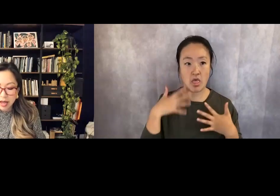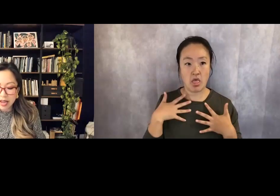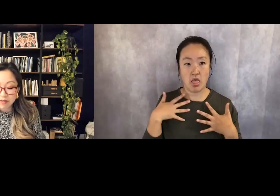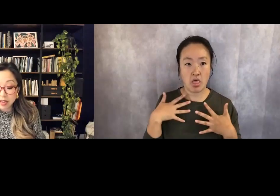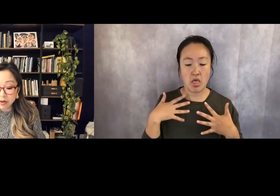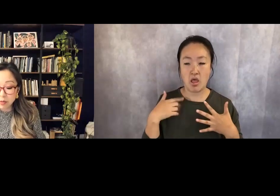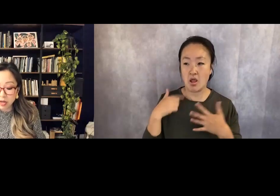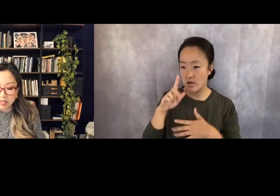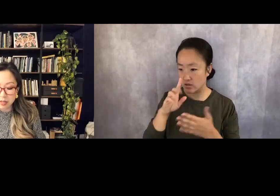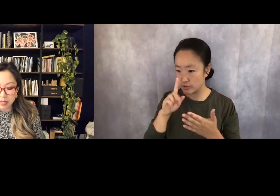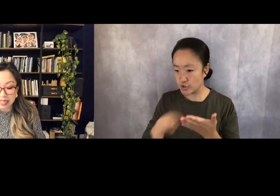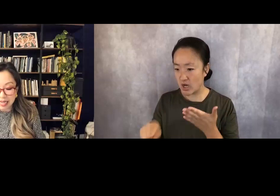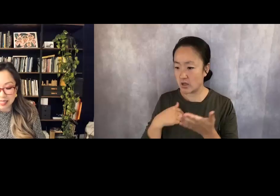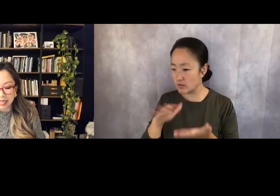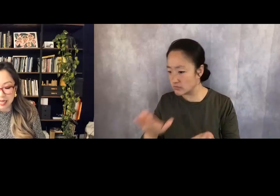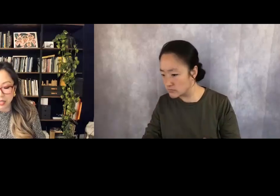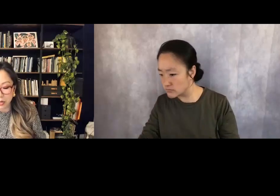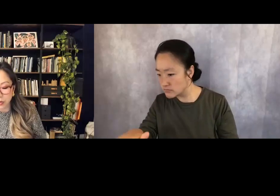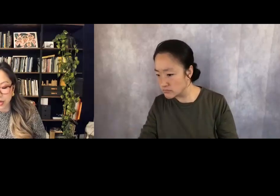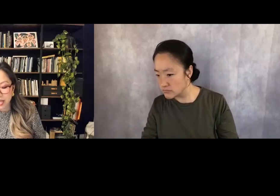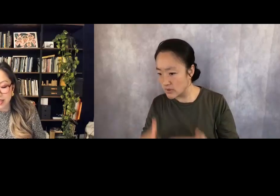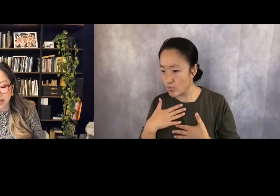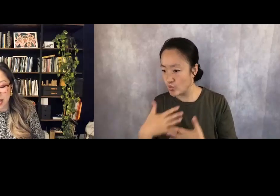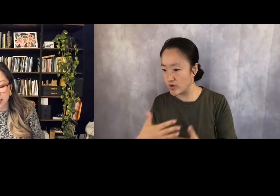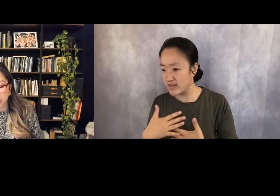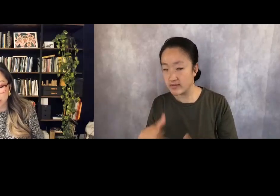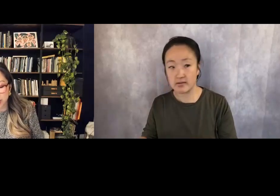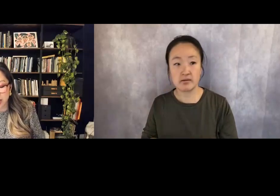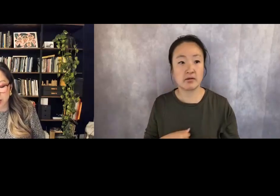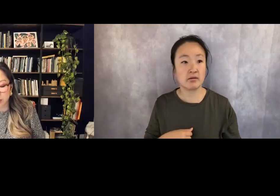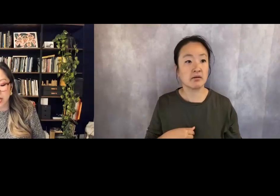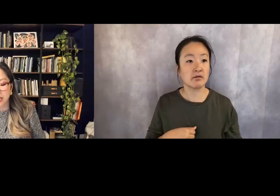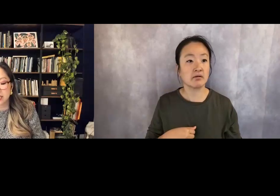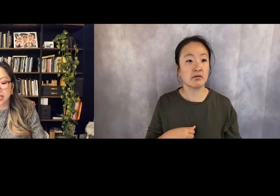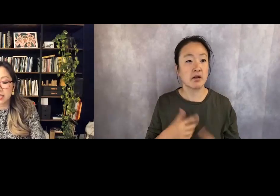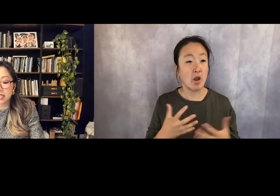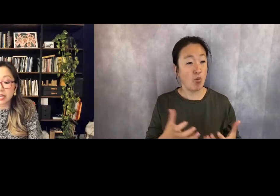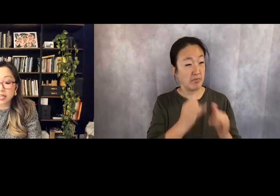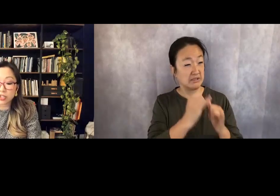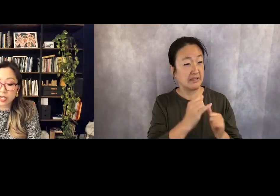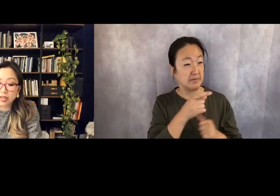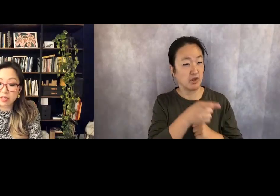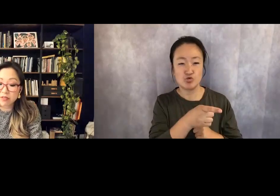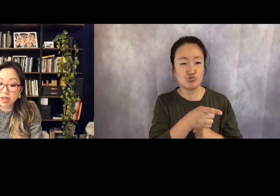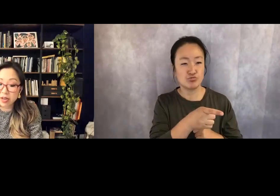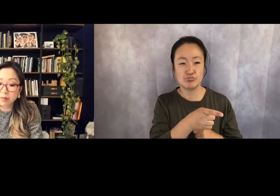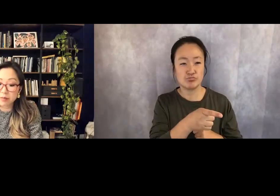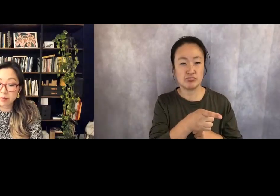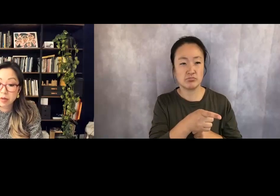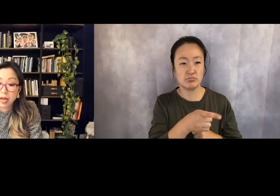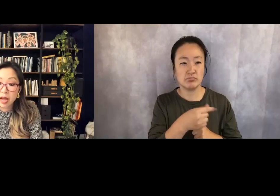I have never wanted to be less like you than I do now, daily gauging the venom.